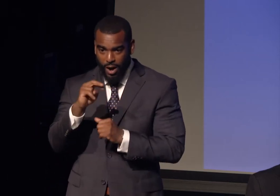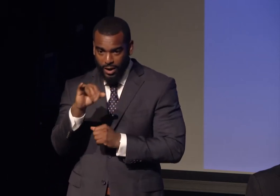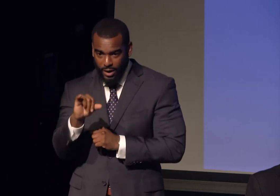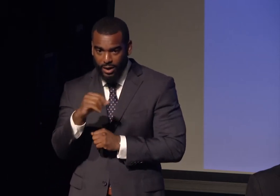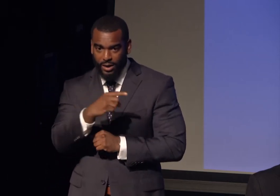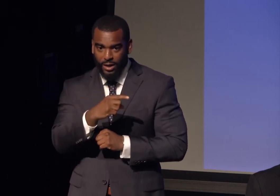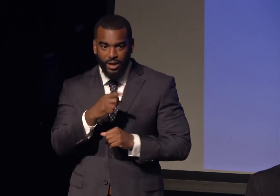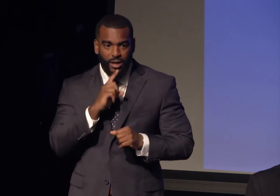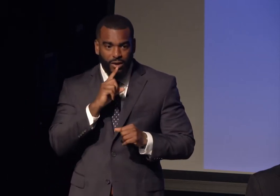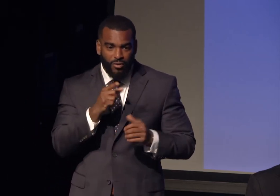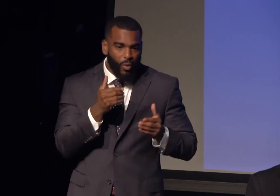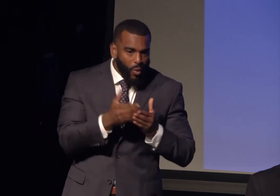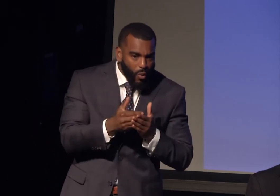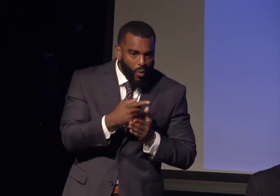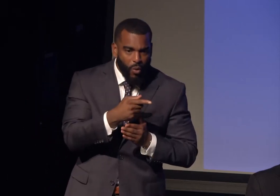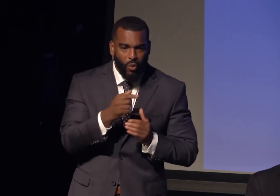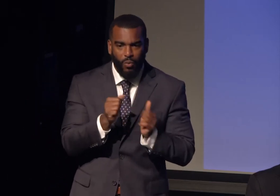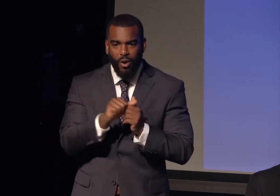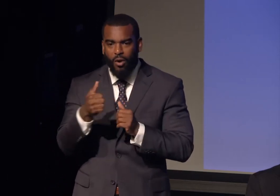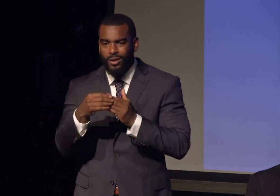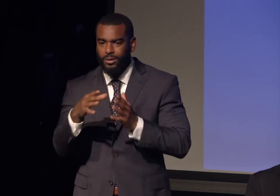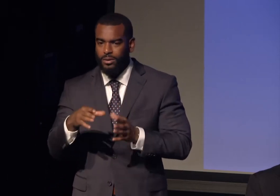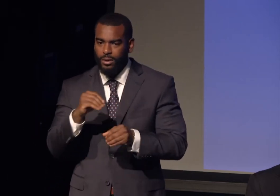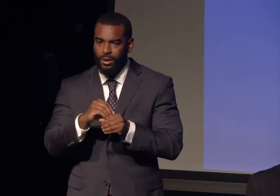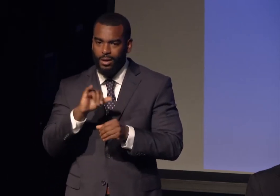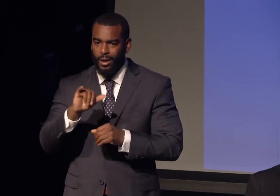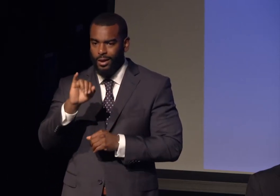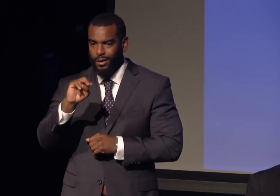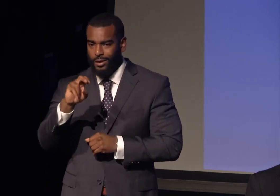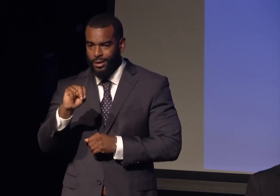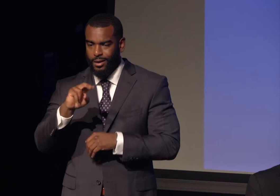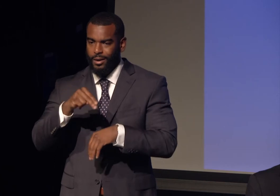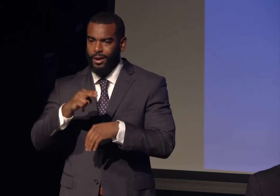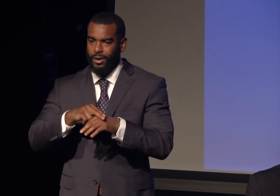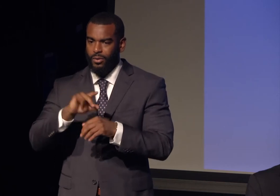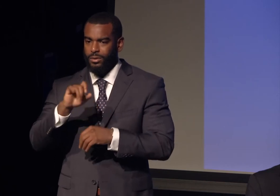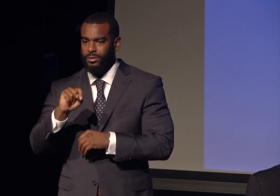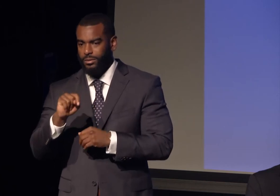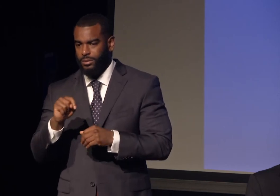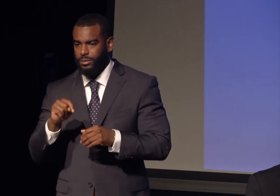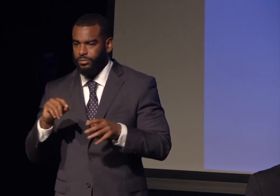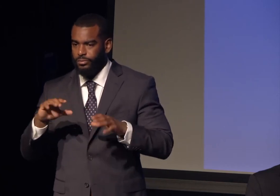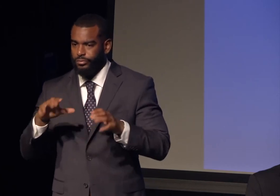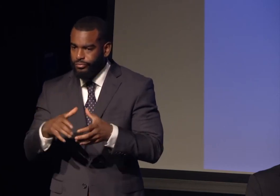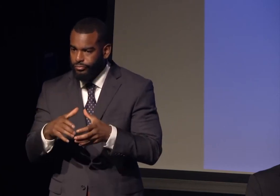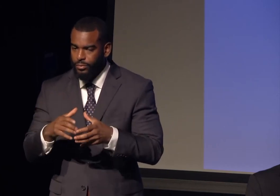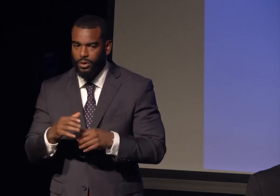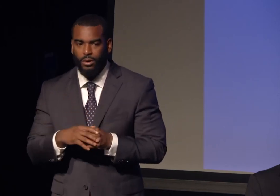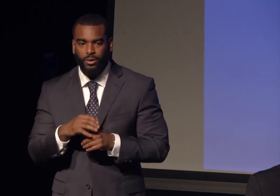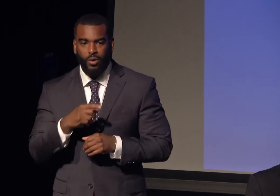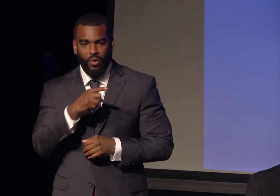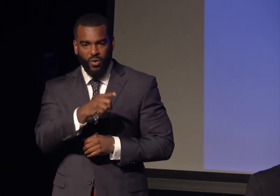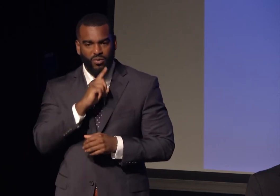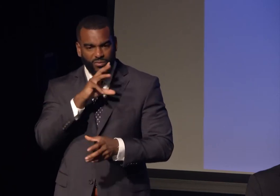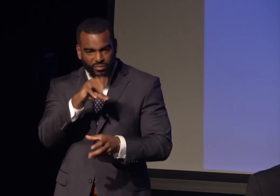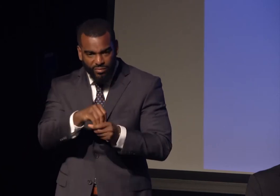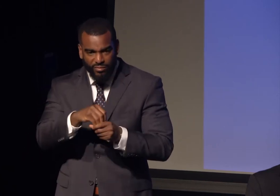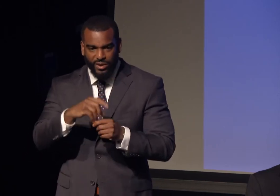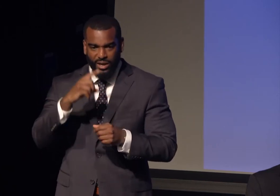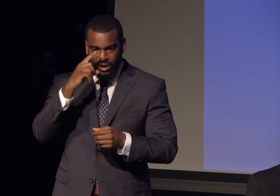the leaders of the Indian Nationalist Movement. He would regale me with stories about Gandhi who was essentially leading an interfaith movement in India. He would regale me with stories